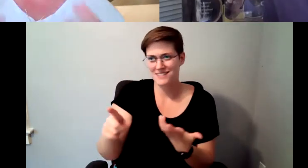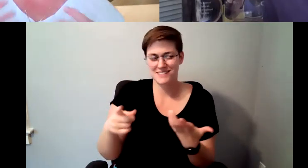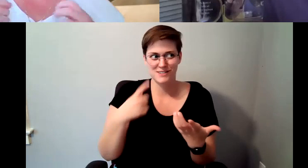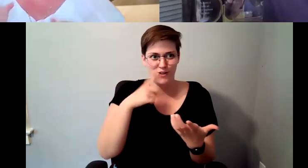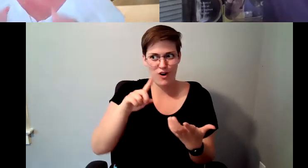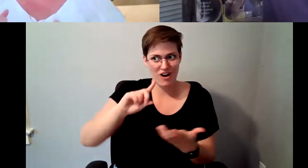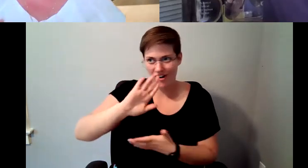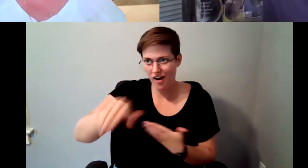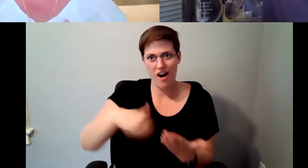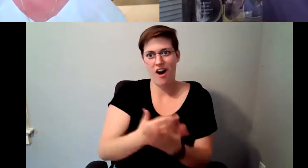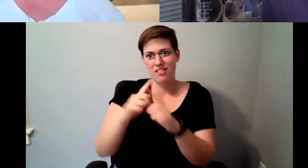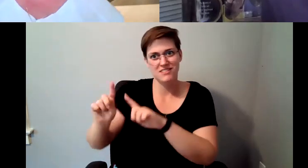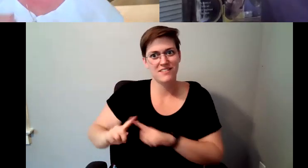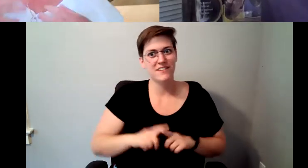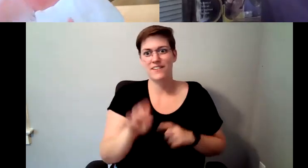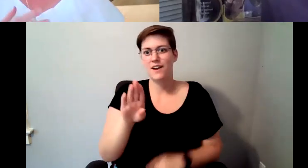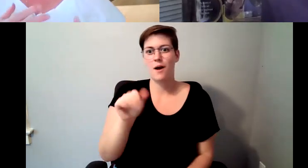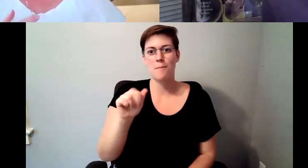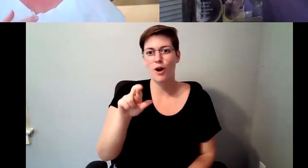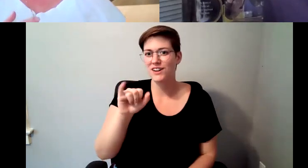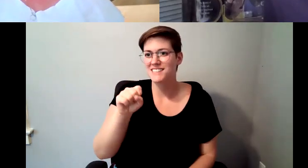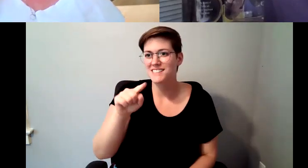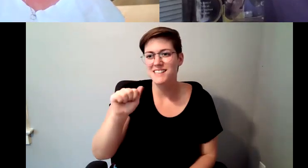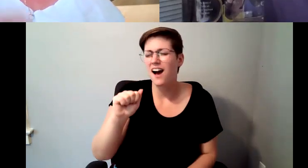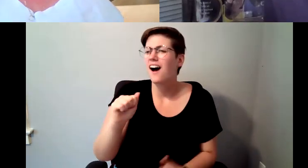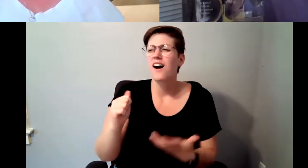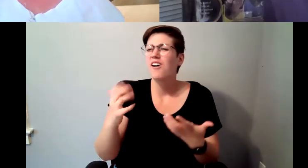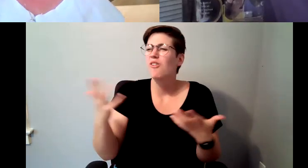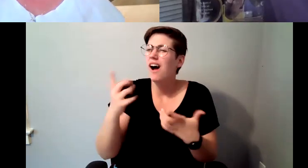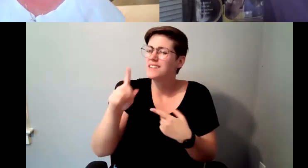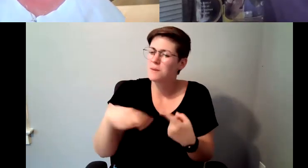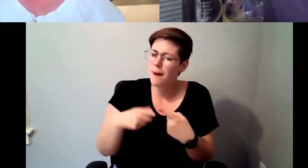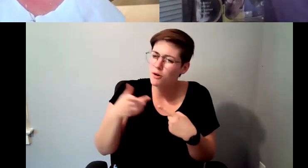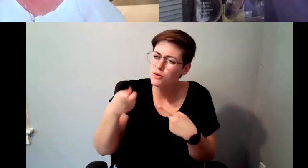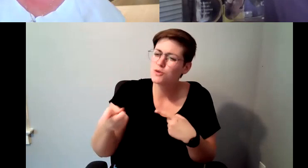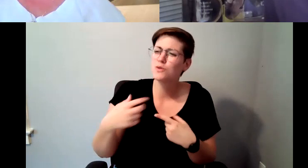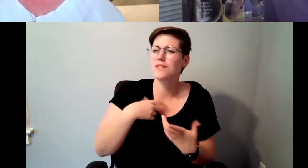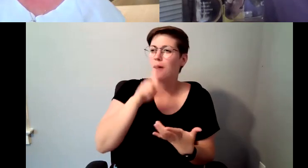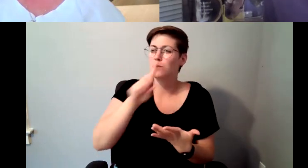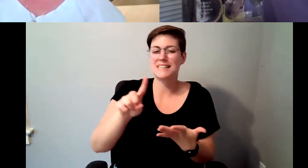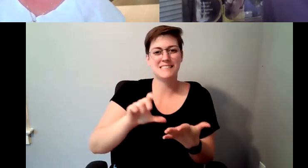know what was it about this guy that made him stand out, and I think you've you've shared it.